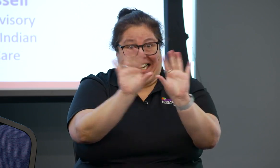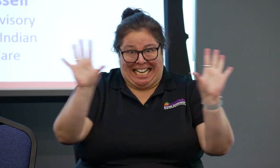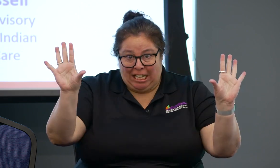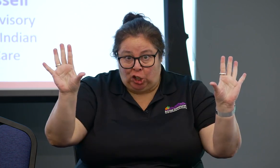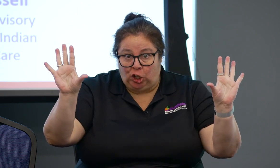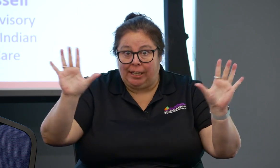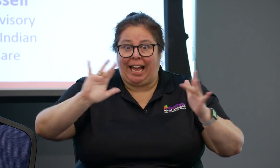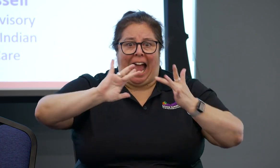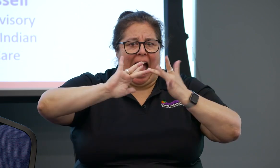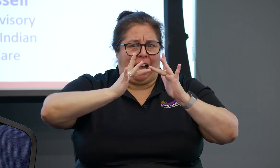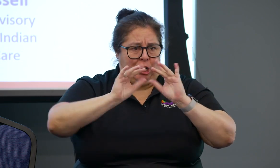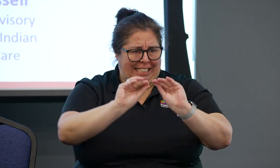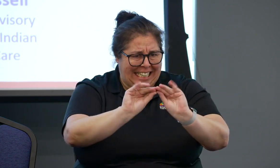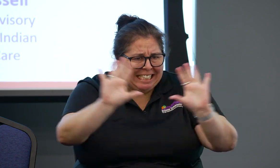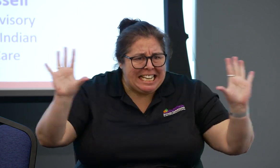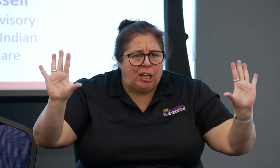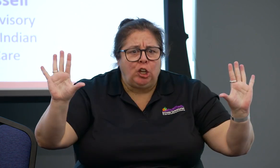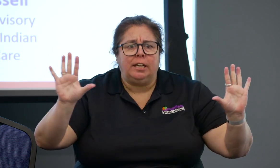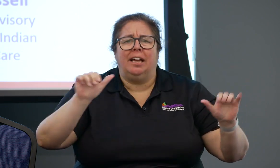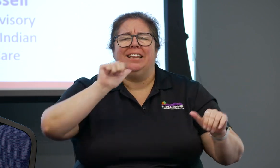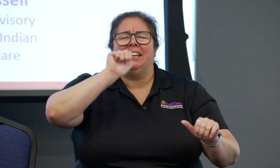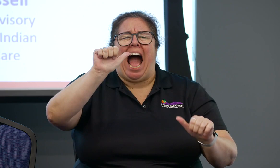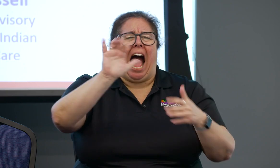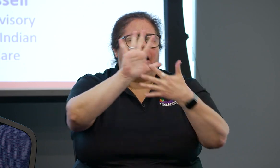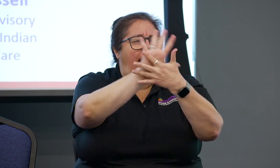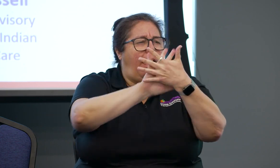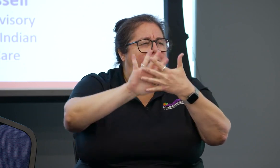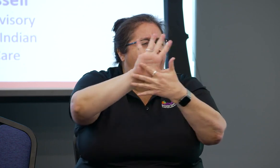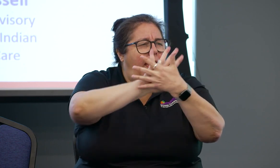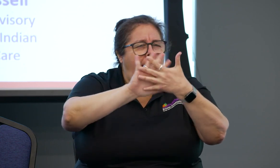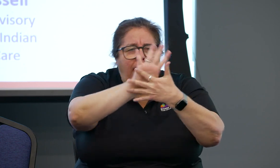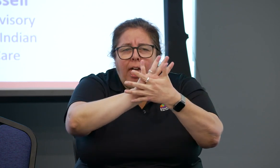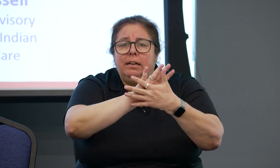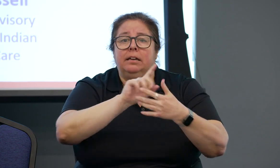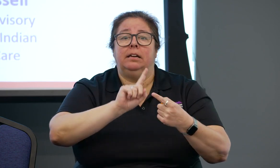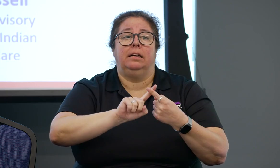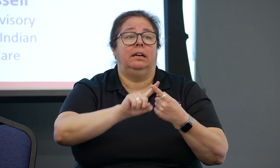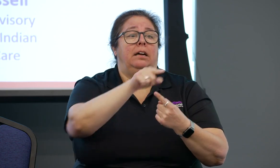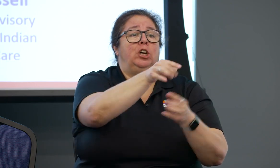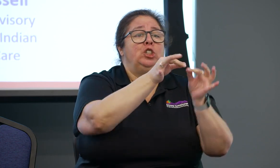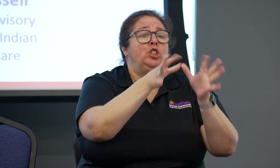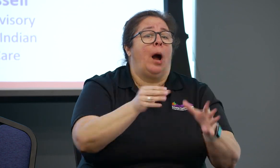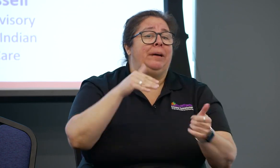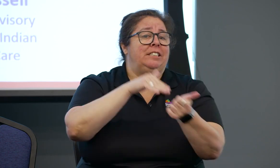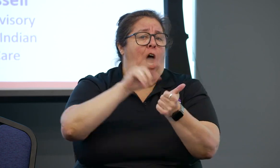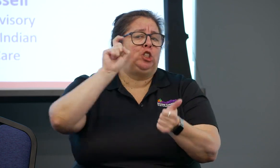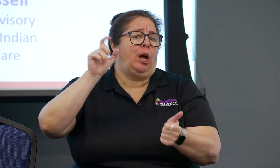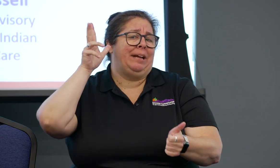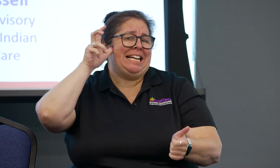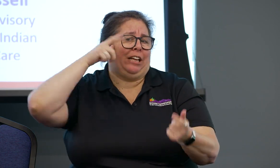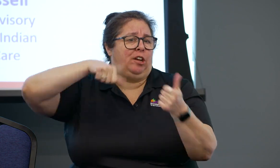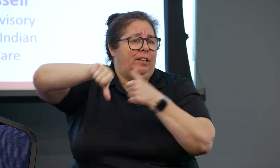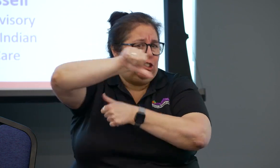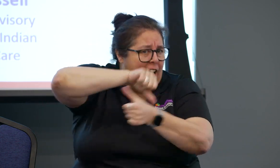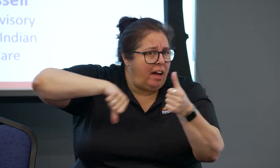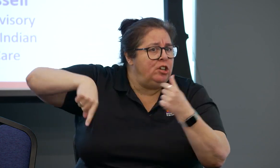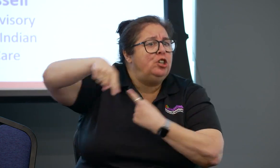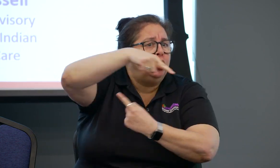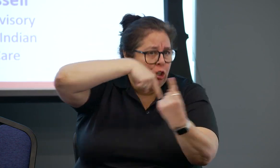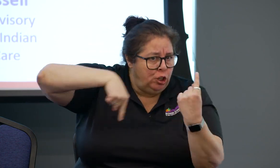it has requirements for the use of that technology. For example, there can't be any kind of internet issues.